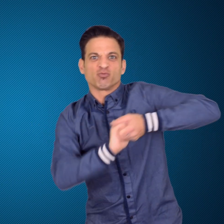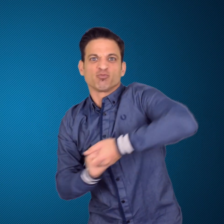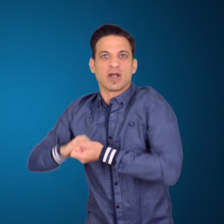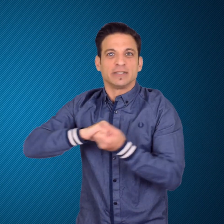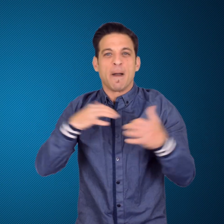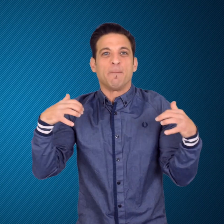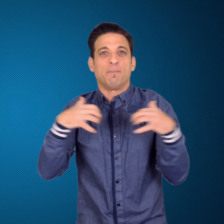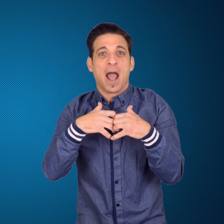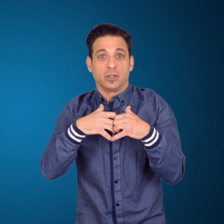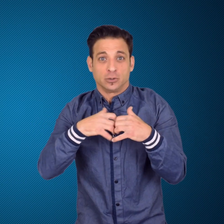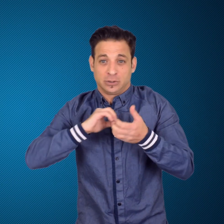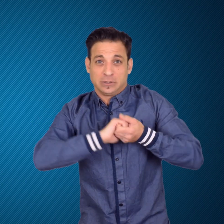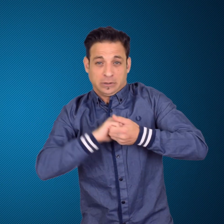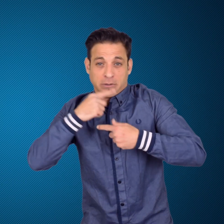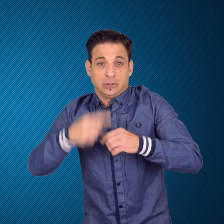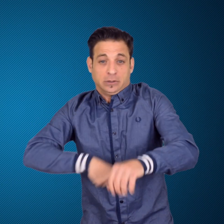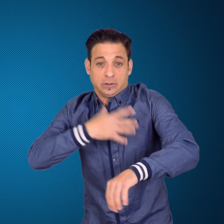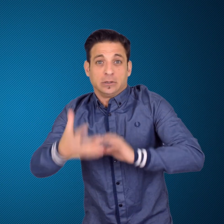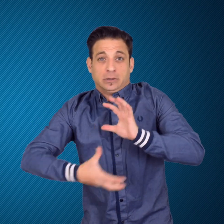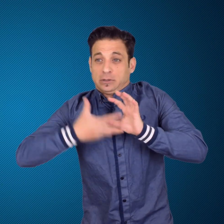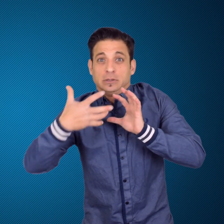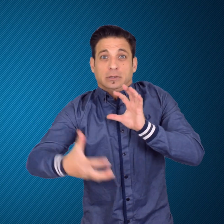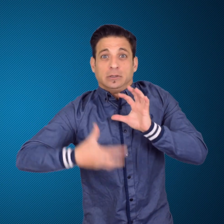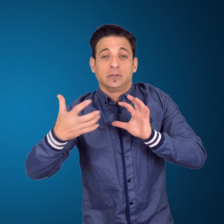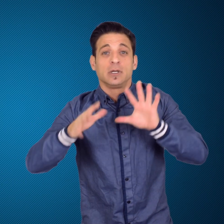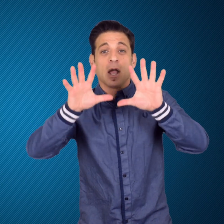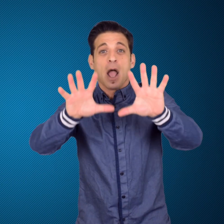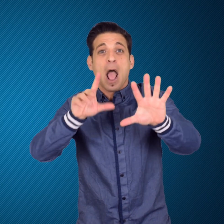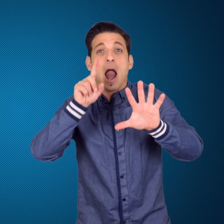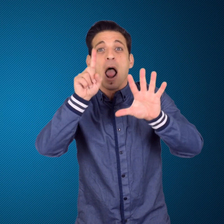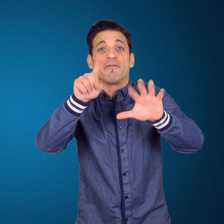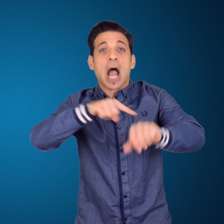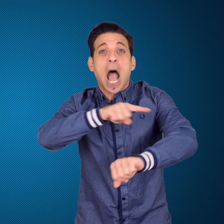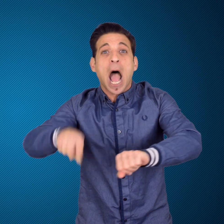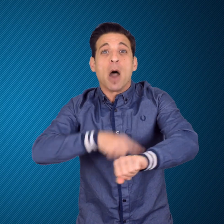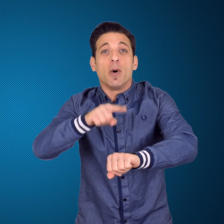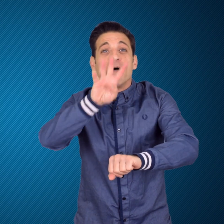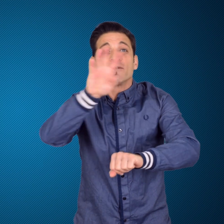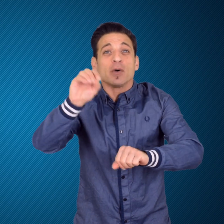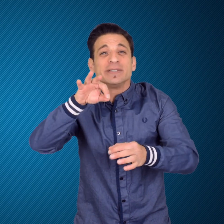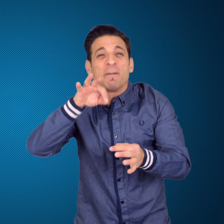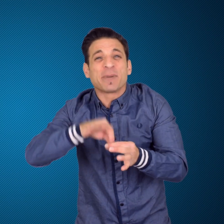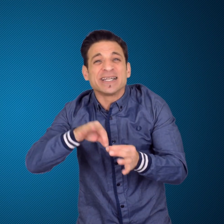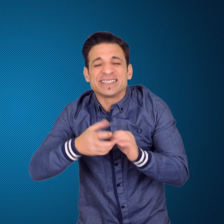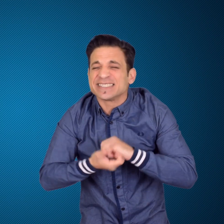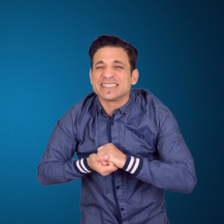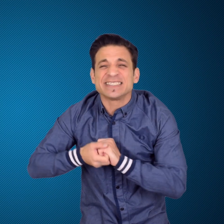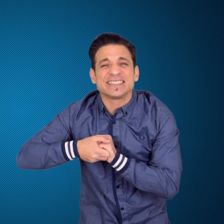lasted eleven hours and 40 minutes. In Canada in 1936,